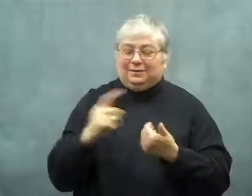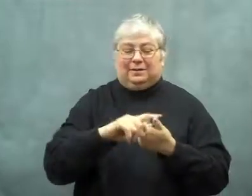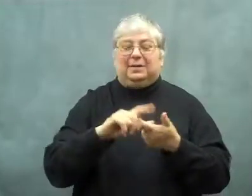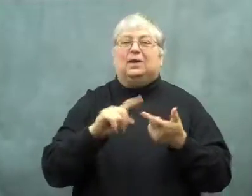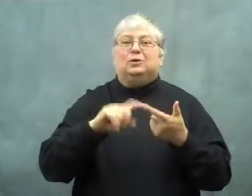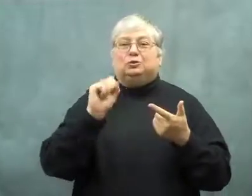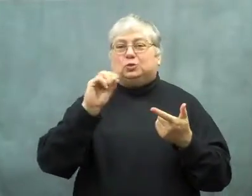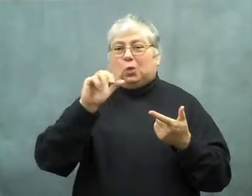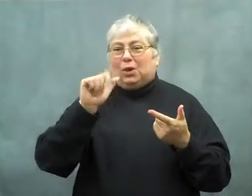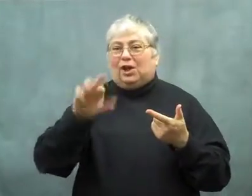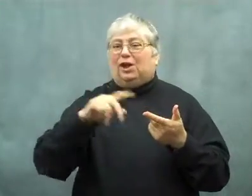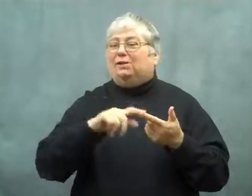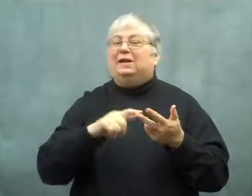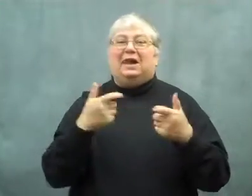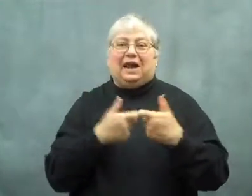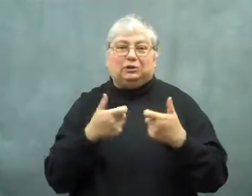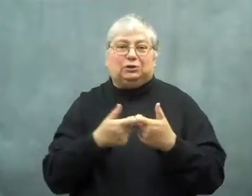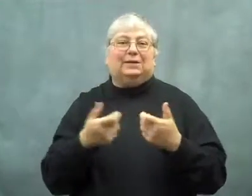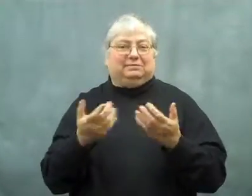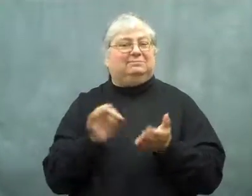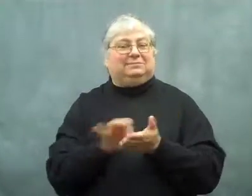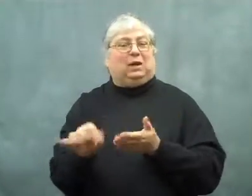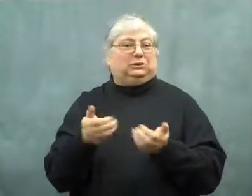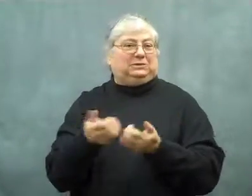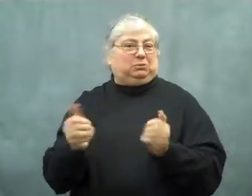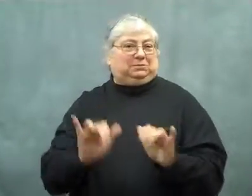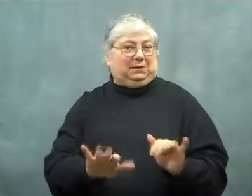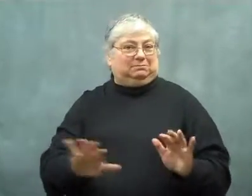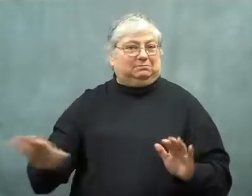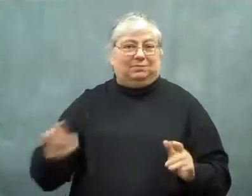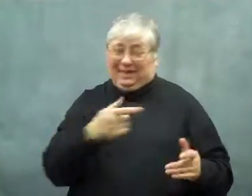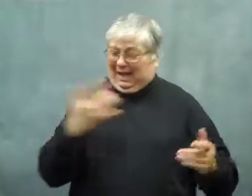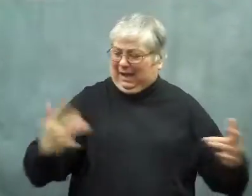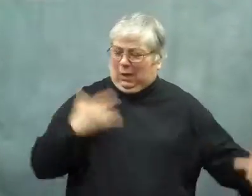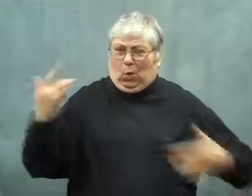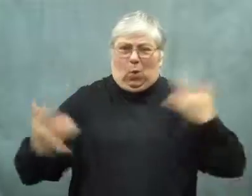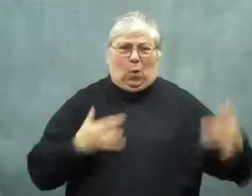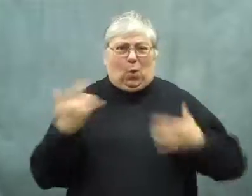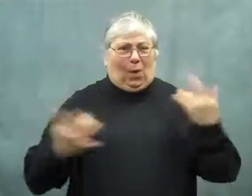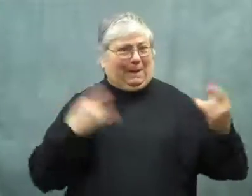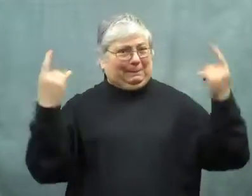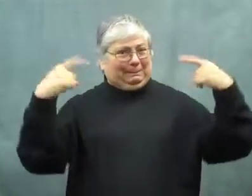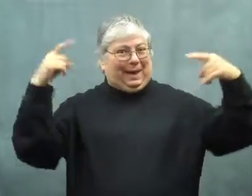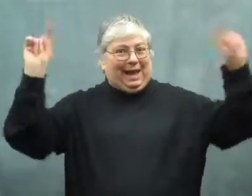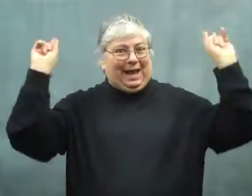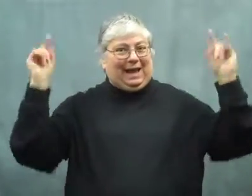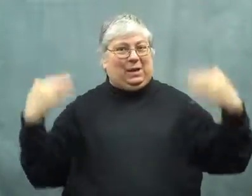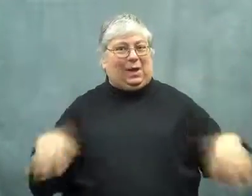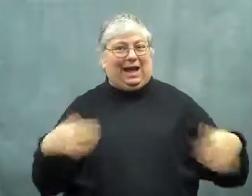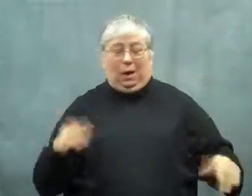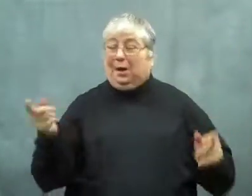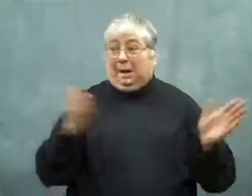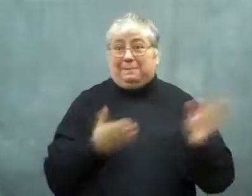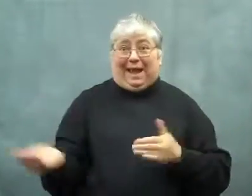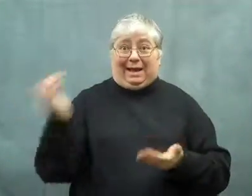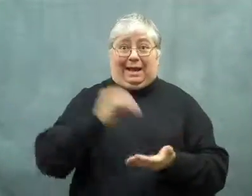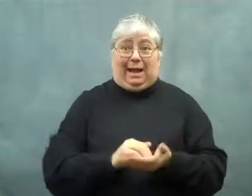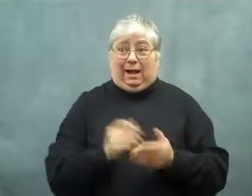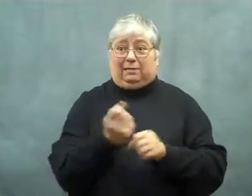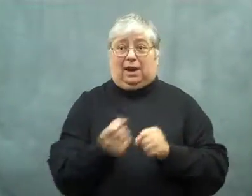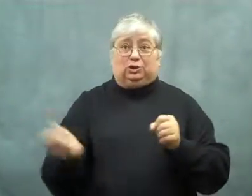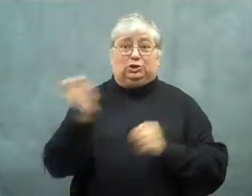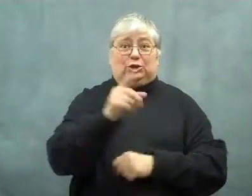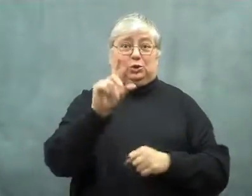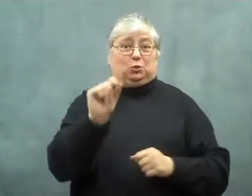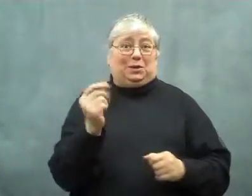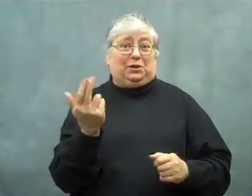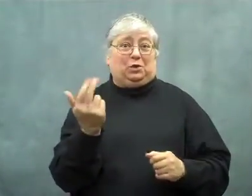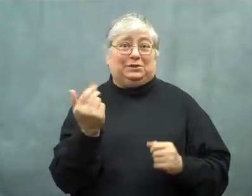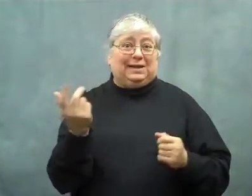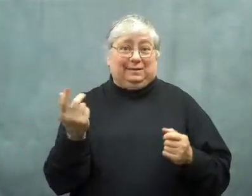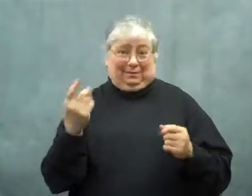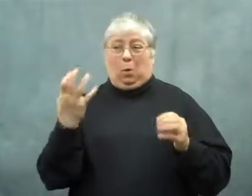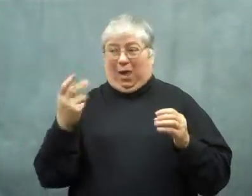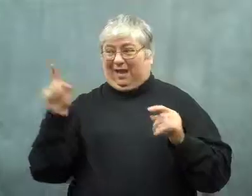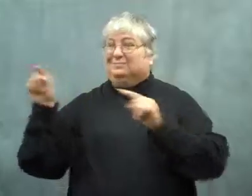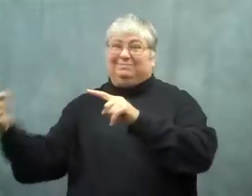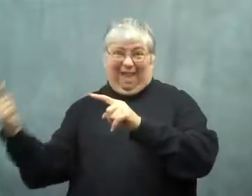There was also solar power and electric power.